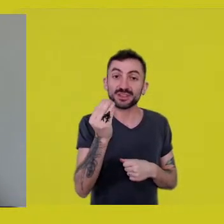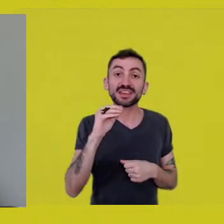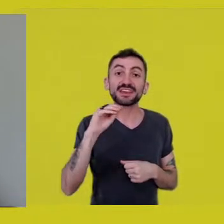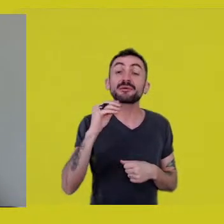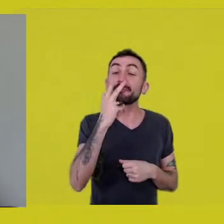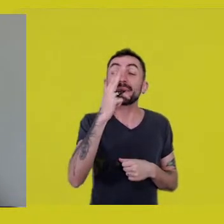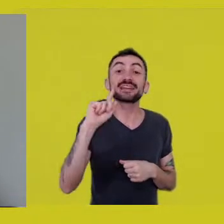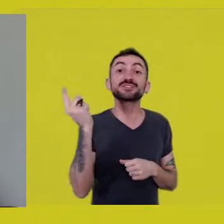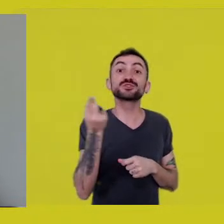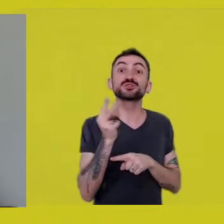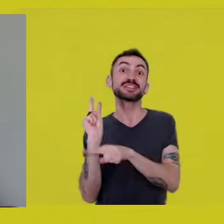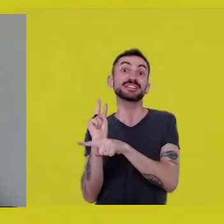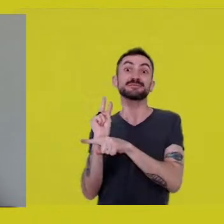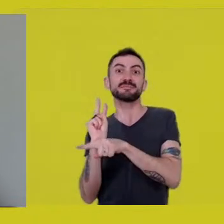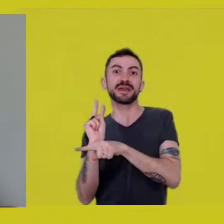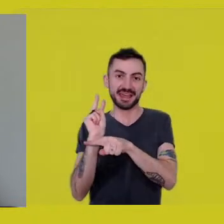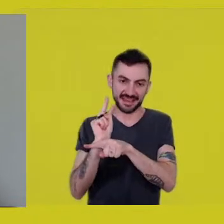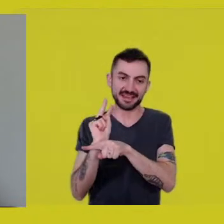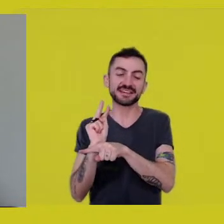Living tension. -That’s it.